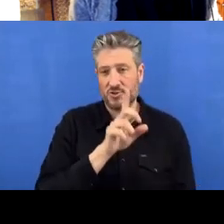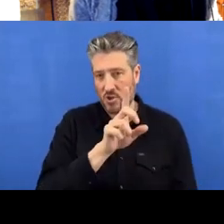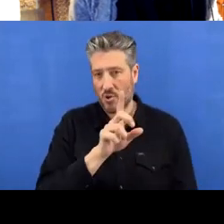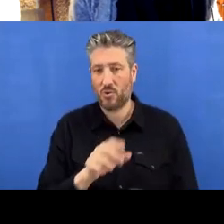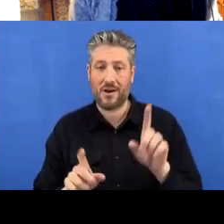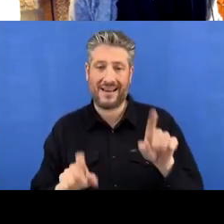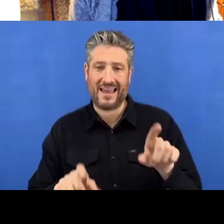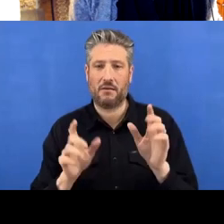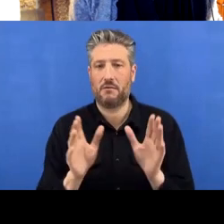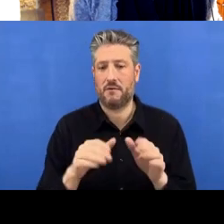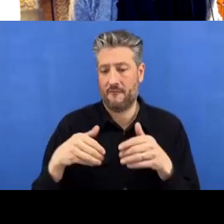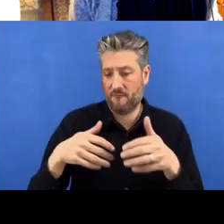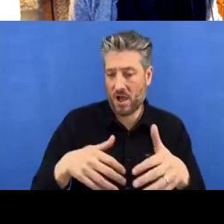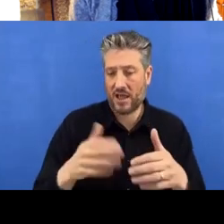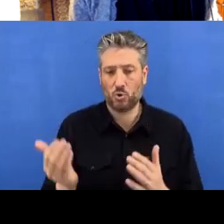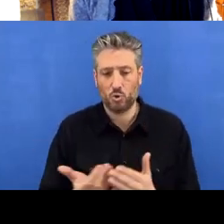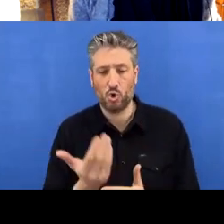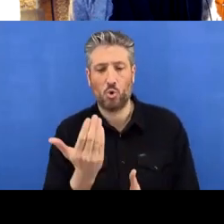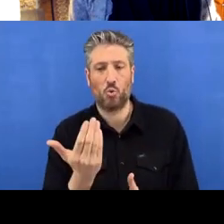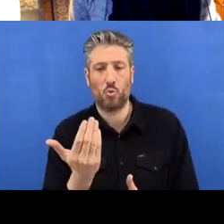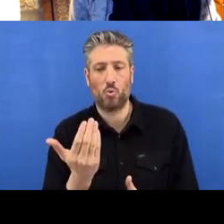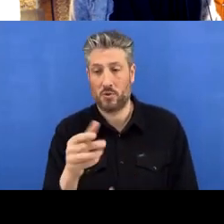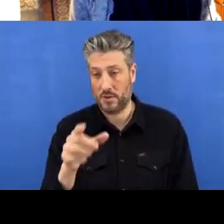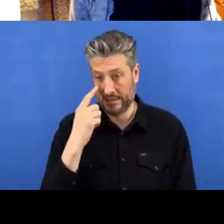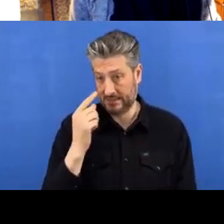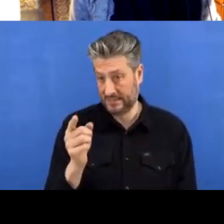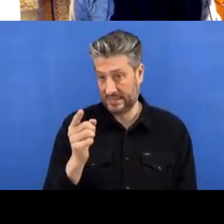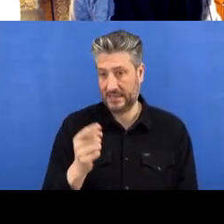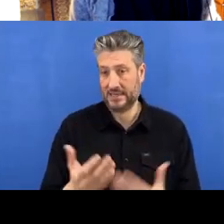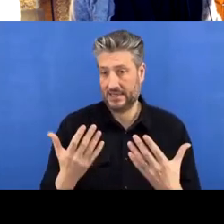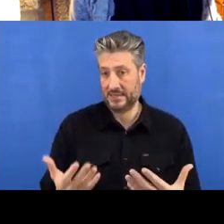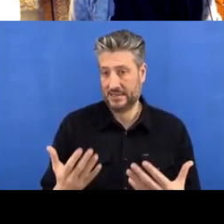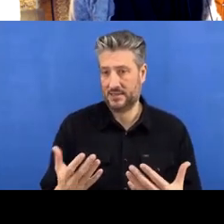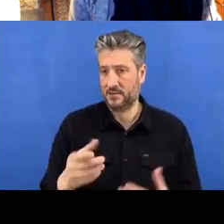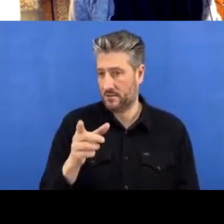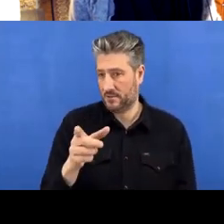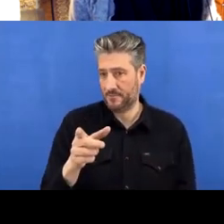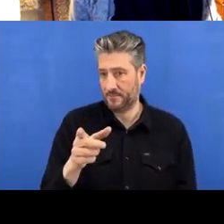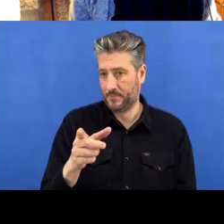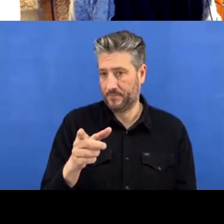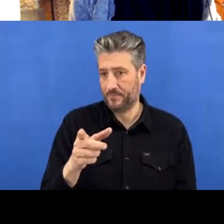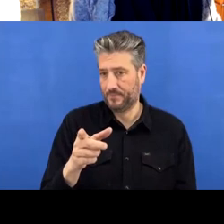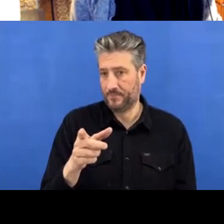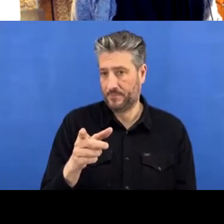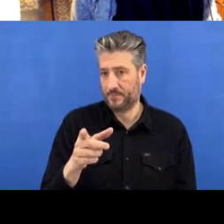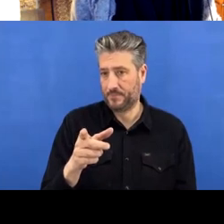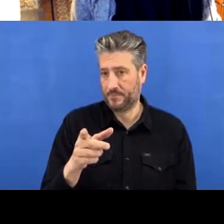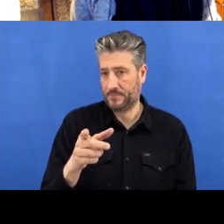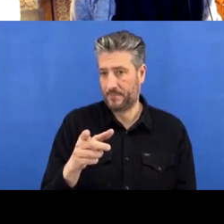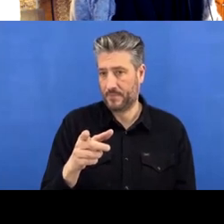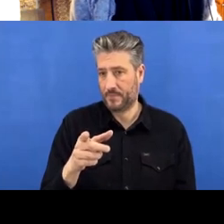and this time we click on 'Existing Directory', and then we find it on our computer. So I